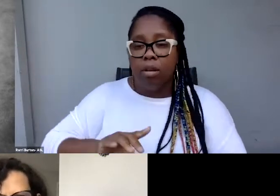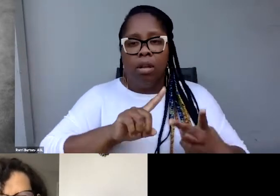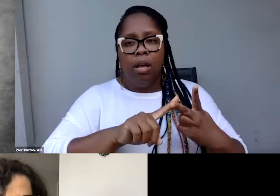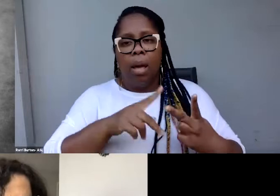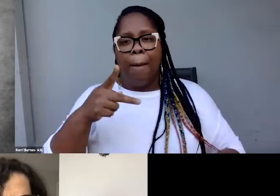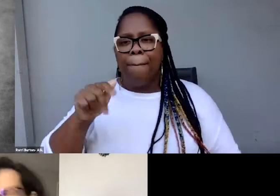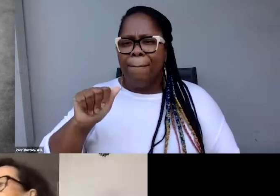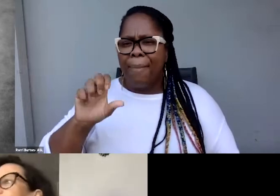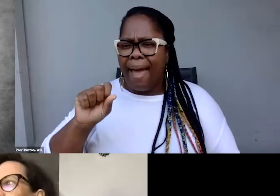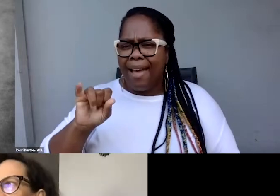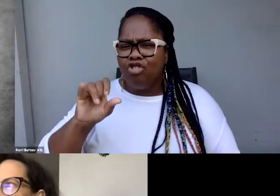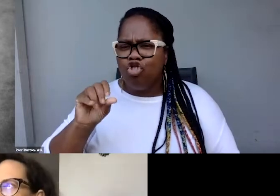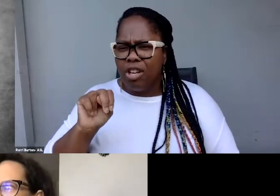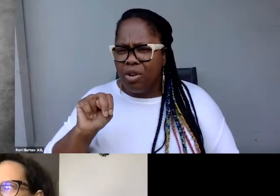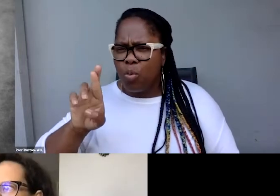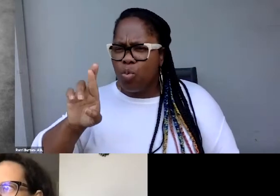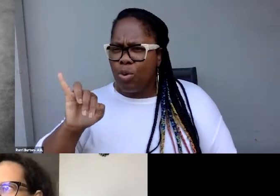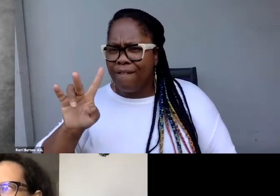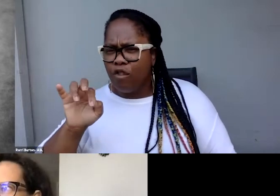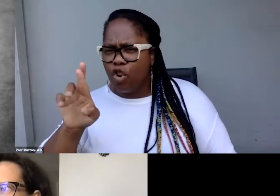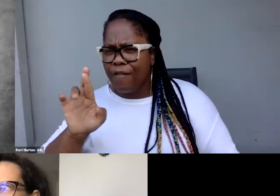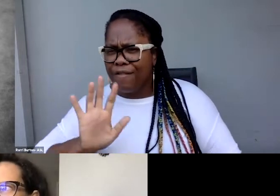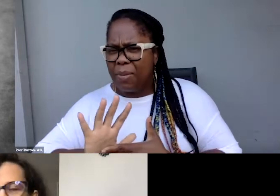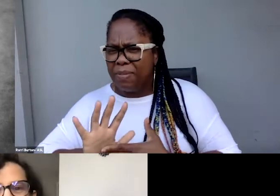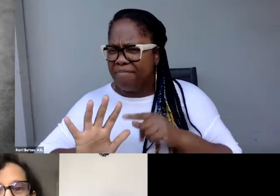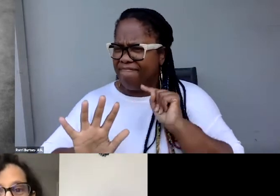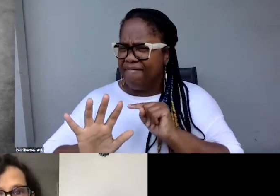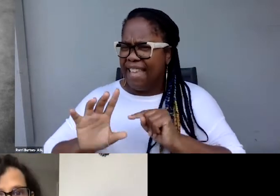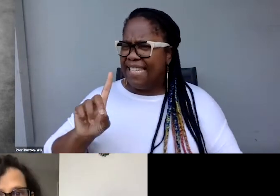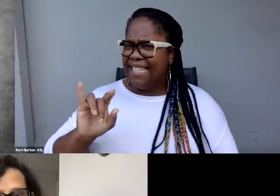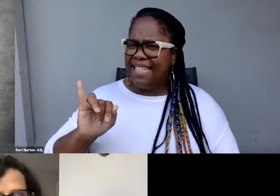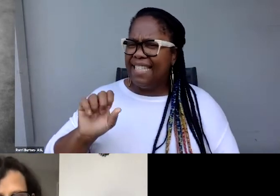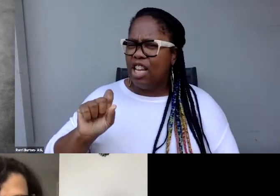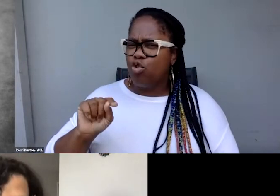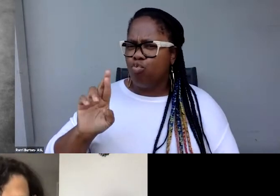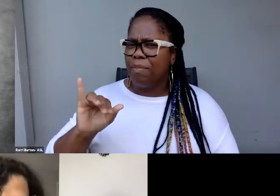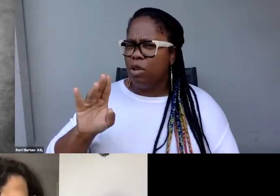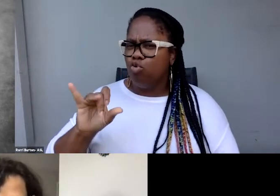I think that's what they're called, Passion River. It's a distribution company. I took their standards, put them together,